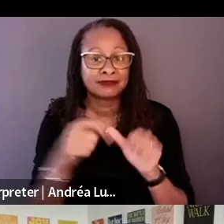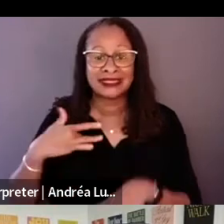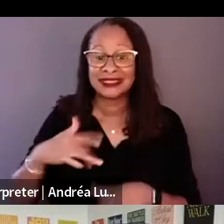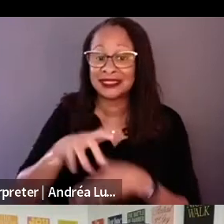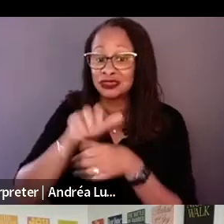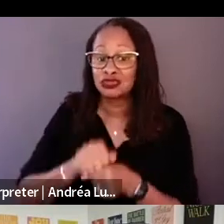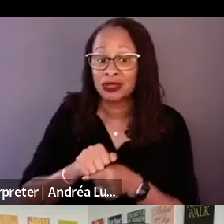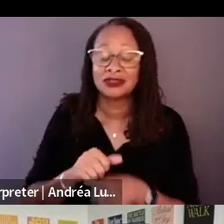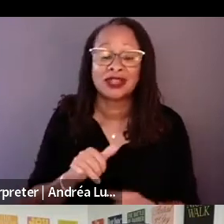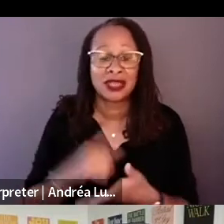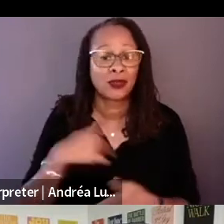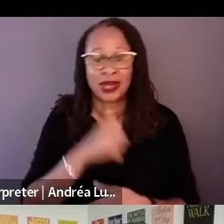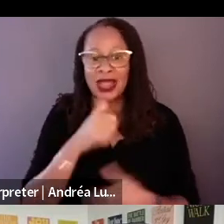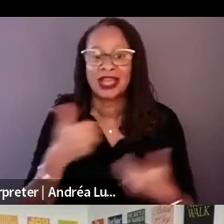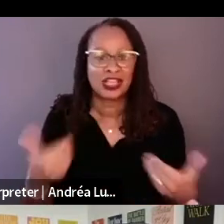hit piece in a way.